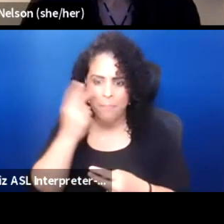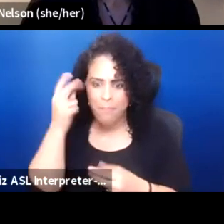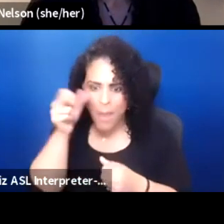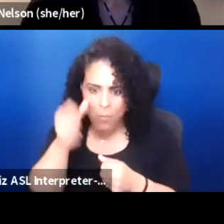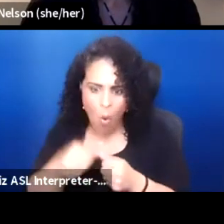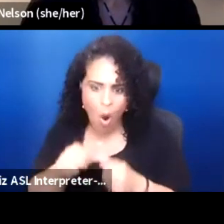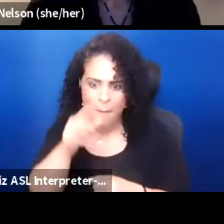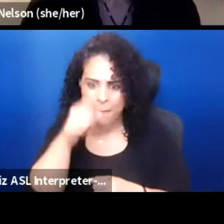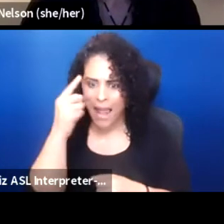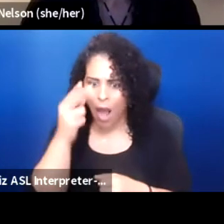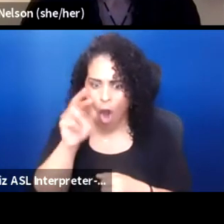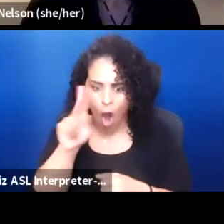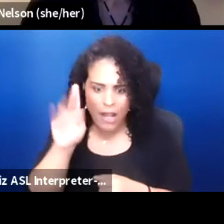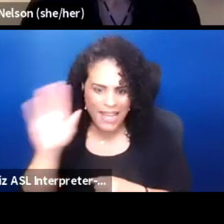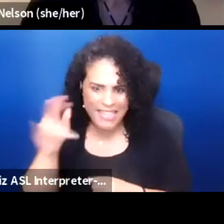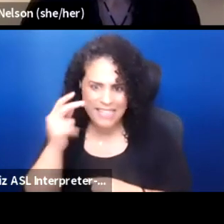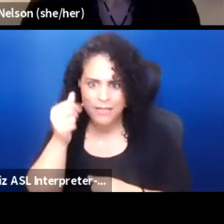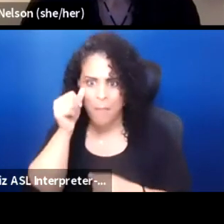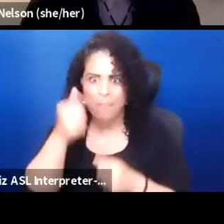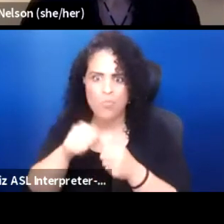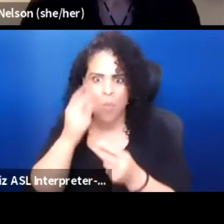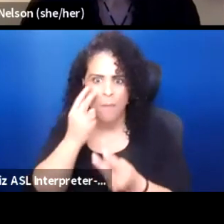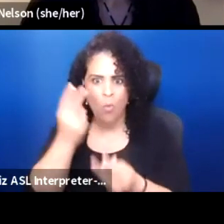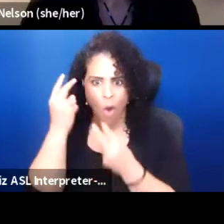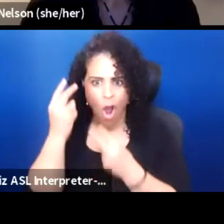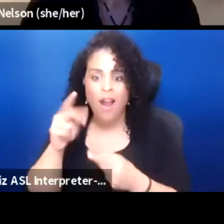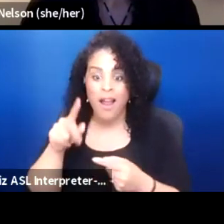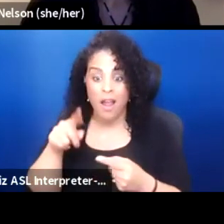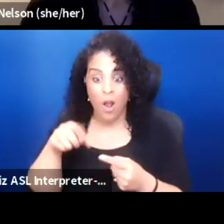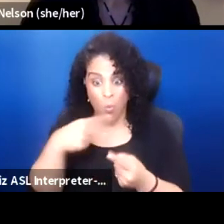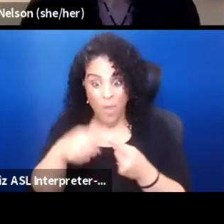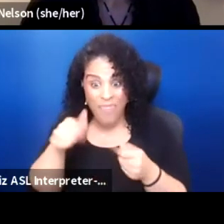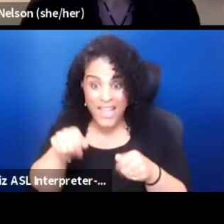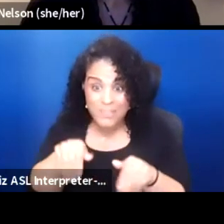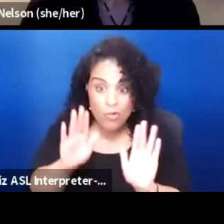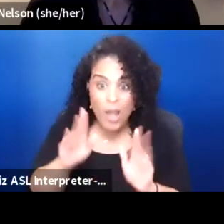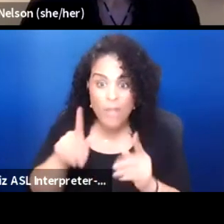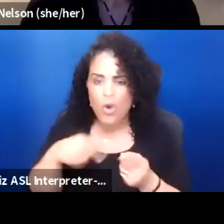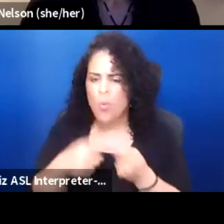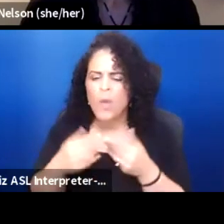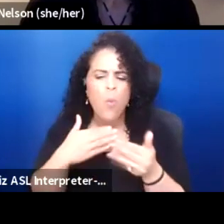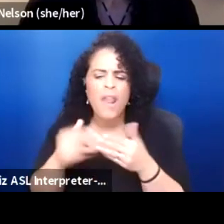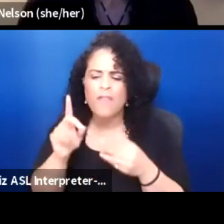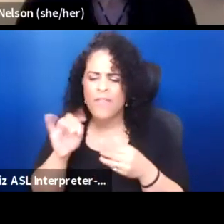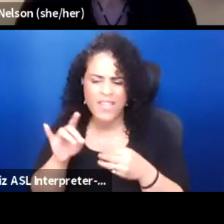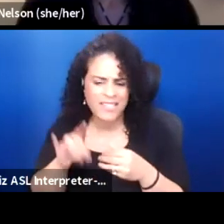and these guys all when they surrendered or they whatever they did, Lily Connie did not surrender. She was forced.